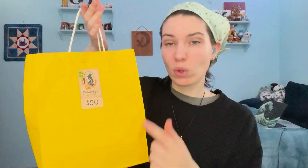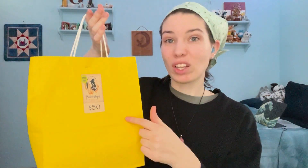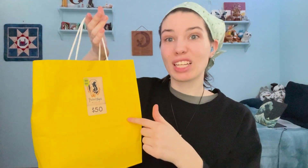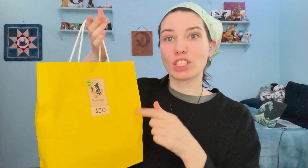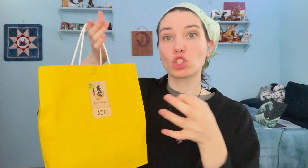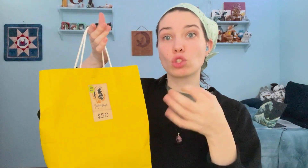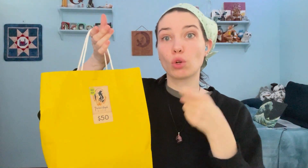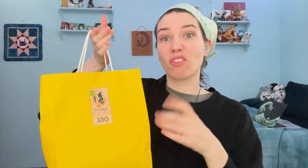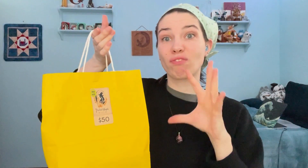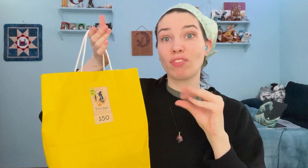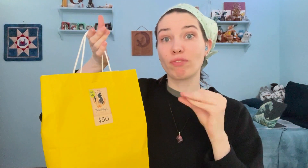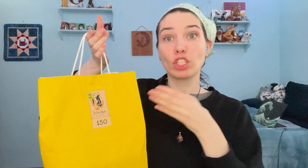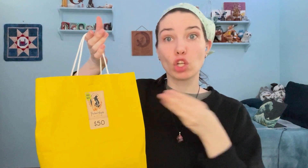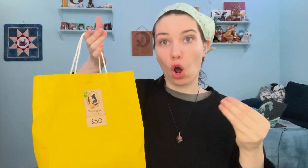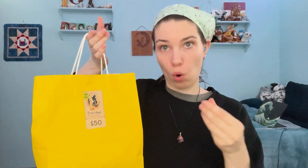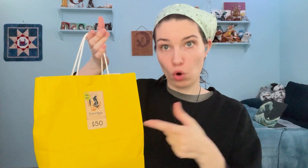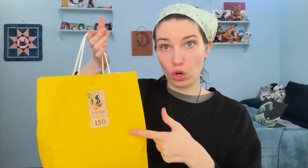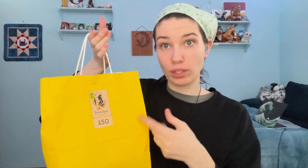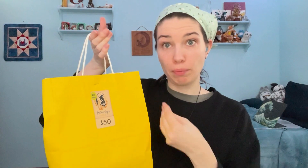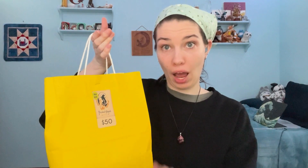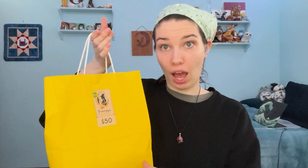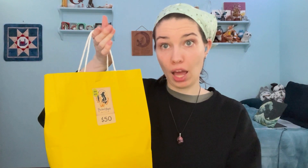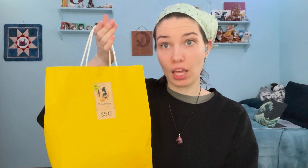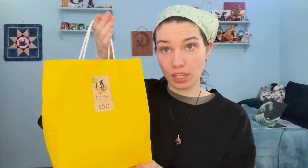This costs $50 to buy,